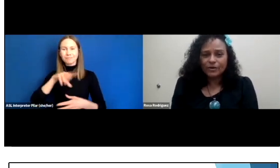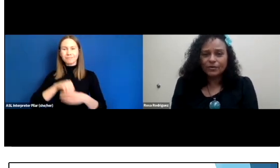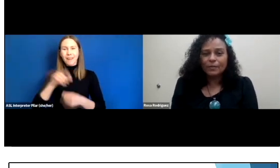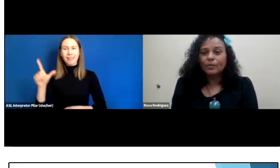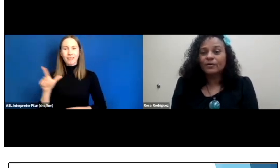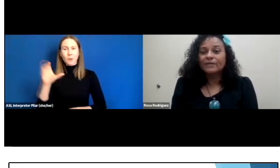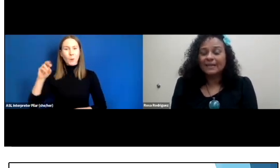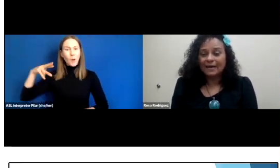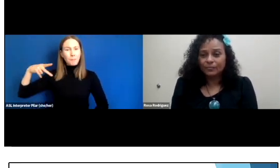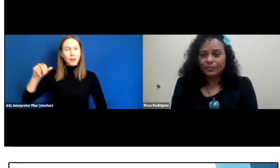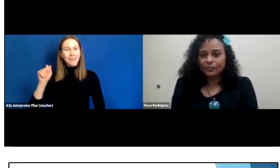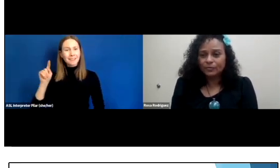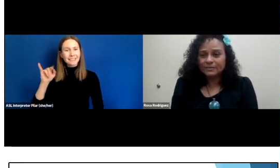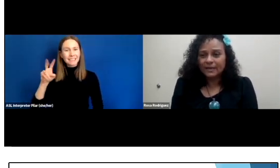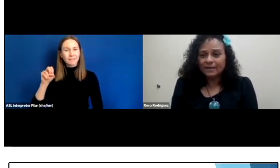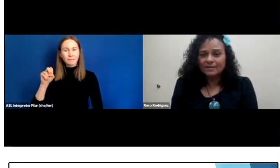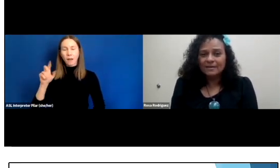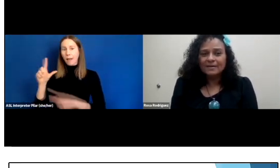we are not part of the library per se.